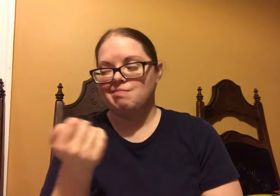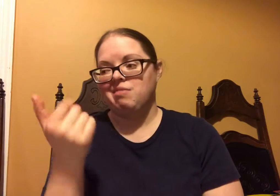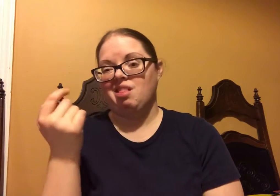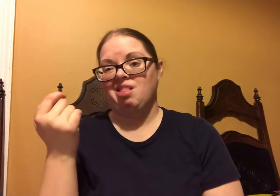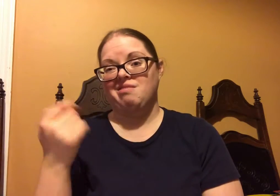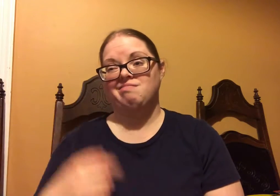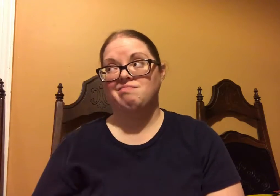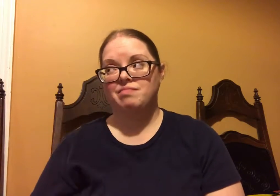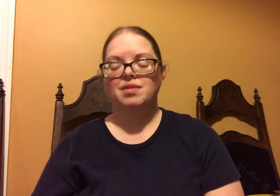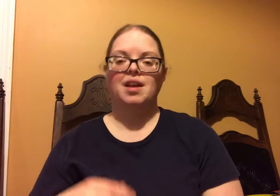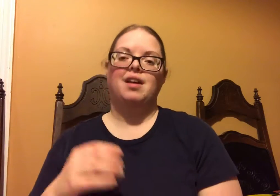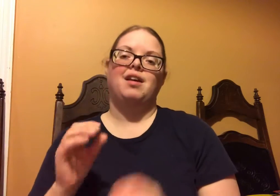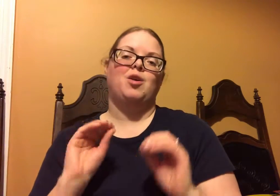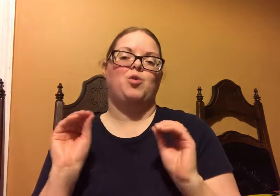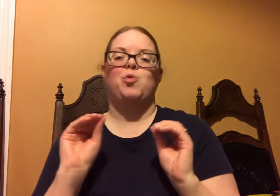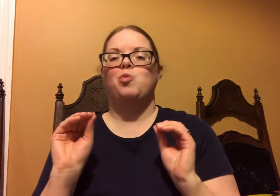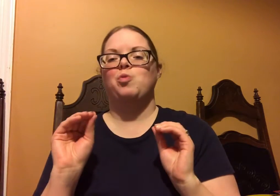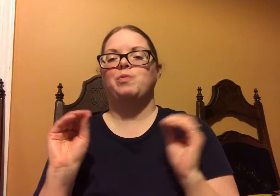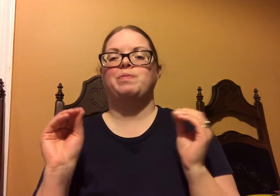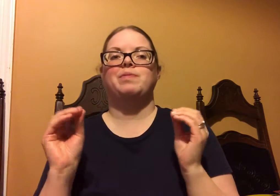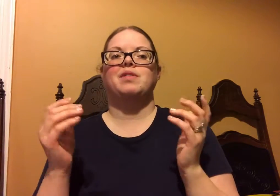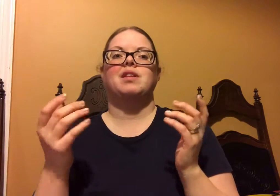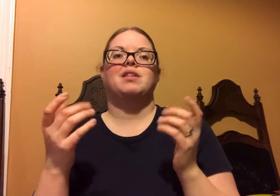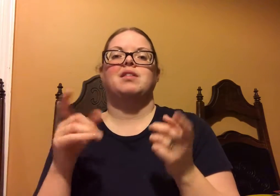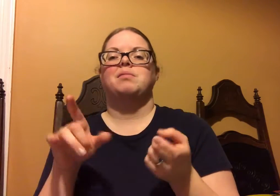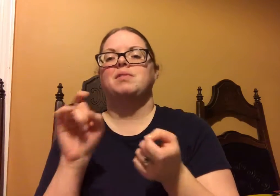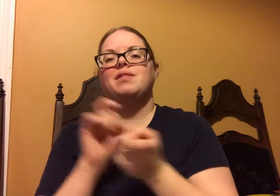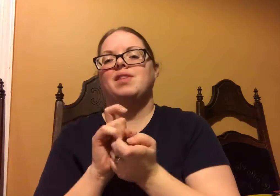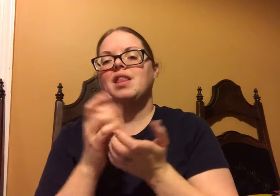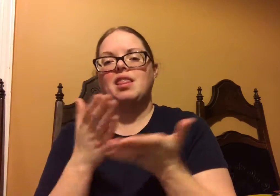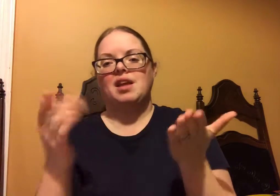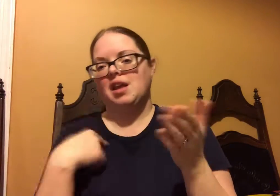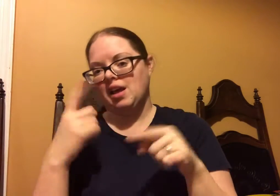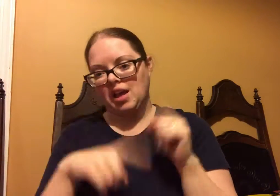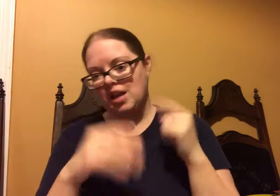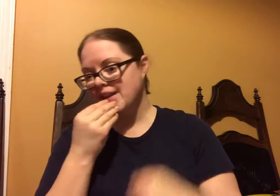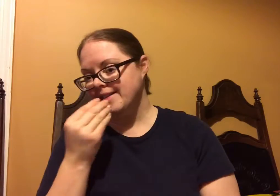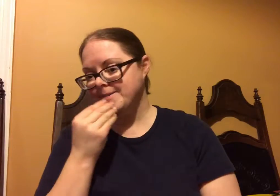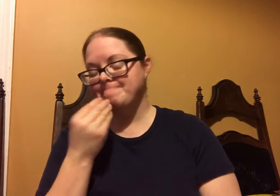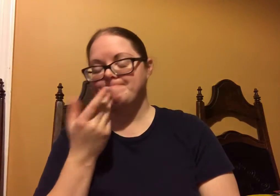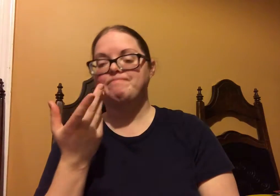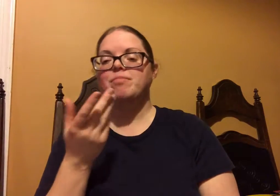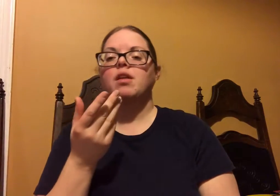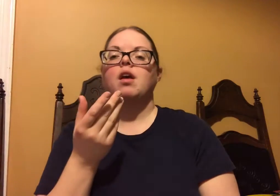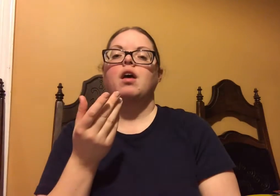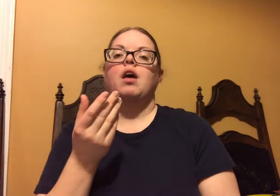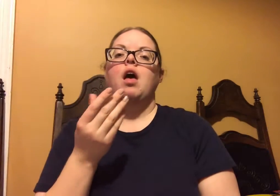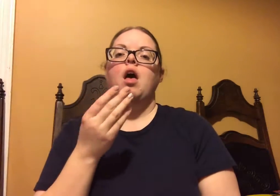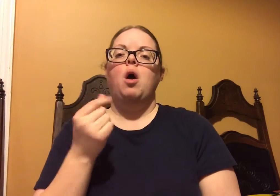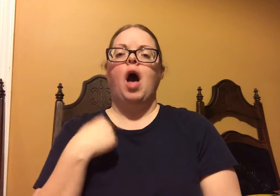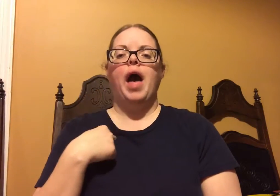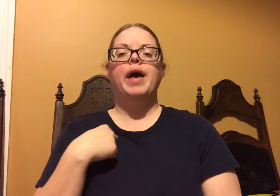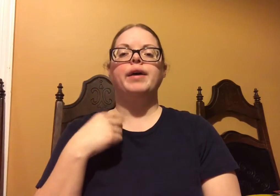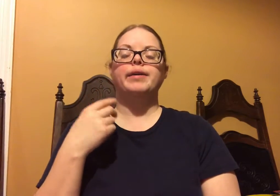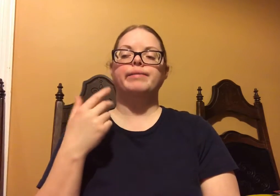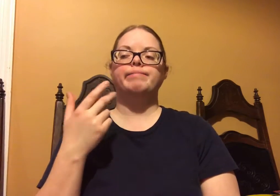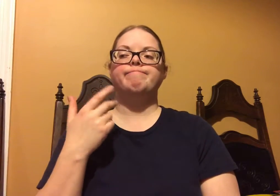Peanuts are the big one, I can't eat peanuts. There's some other things that I can't eat.